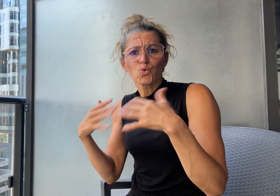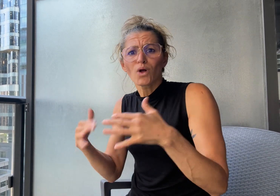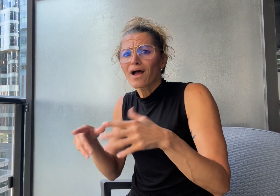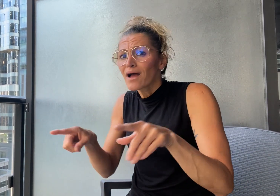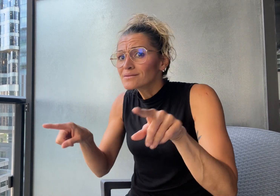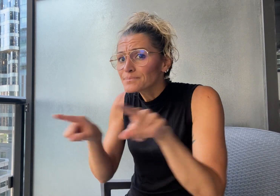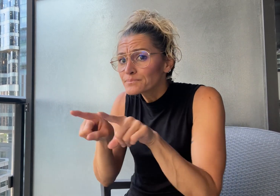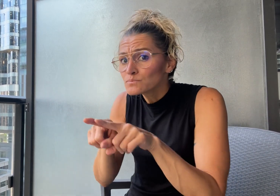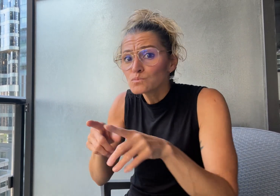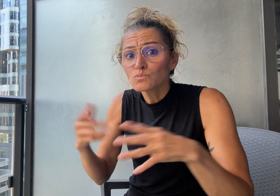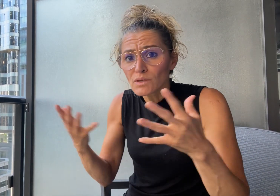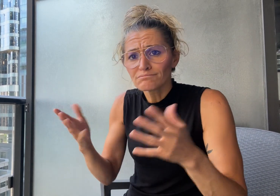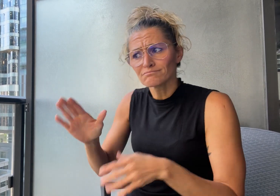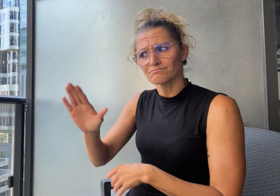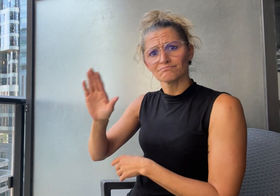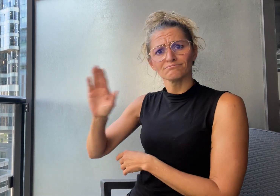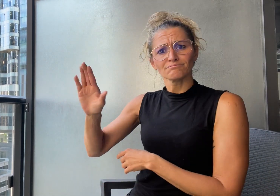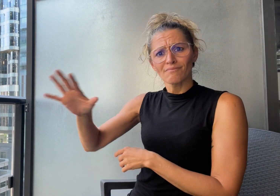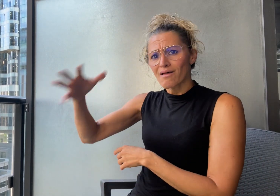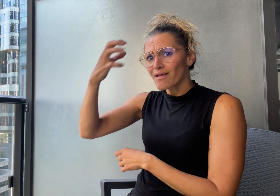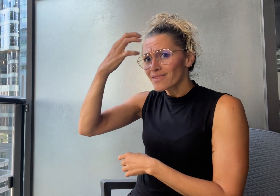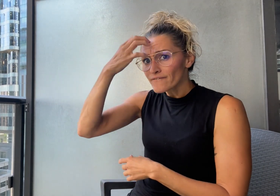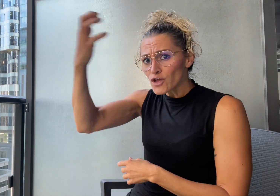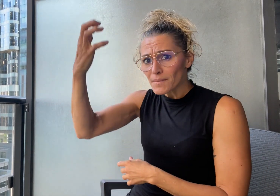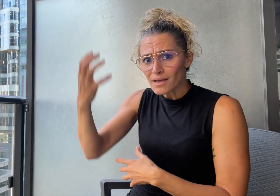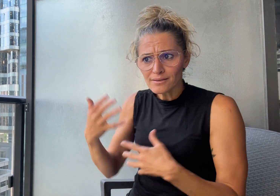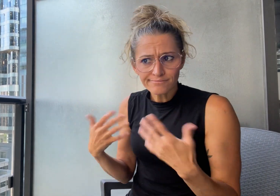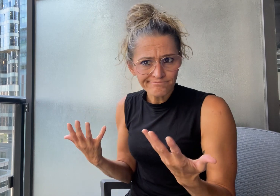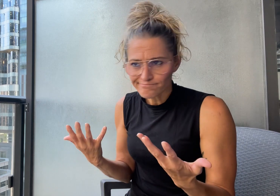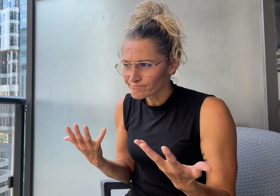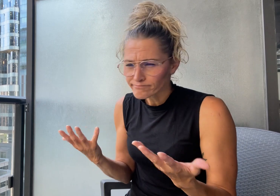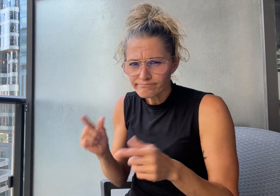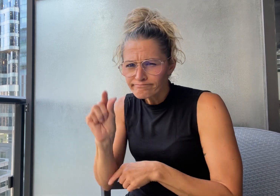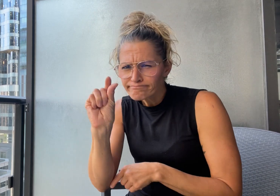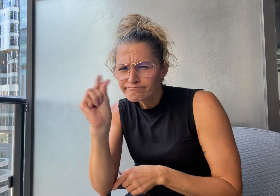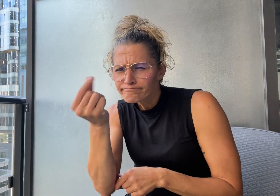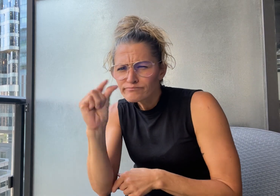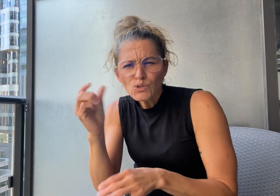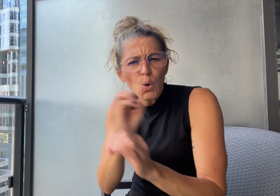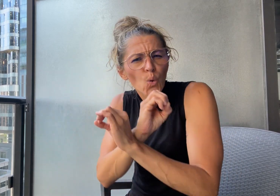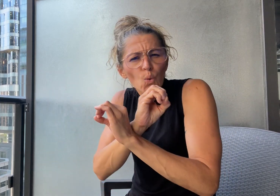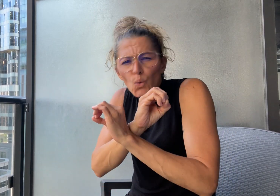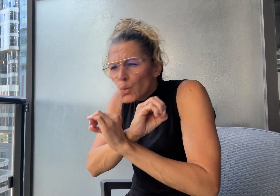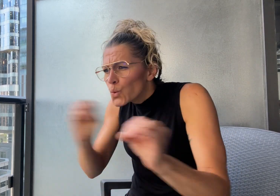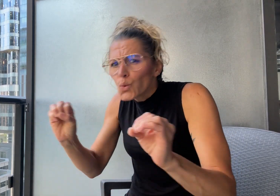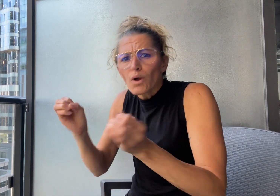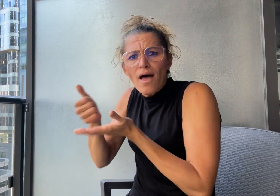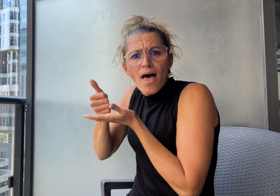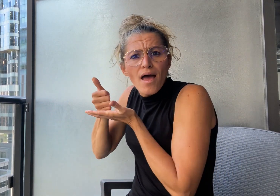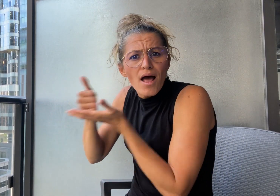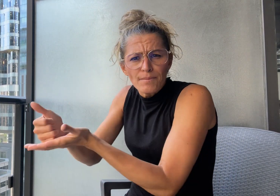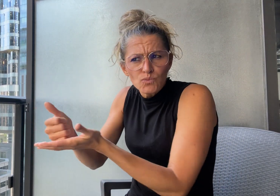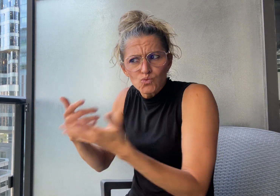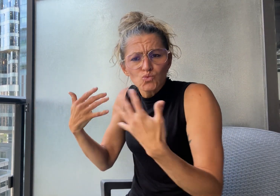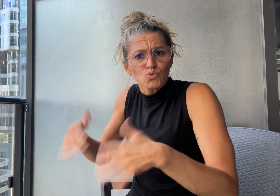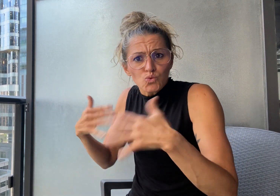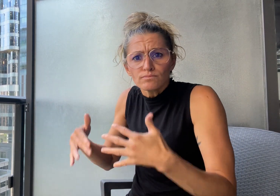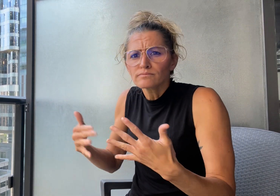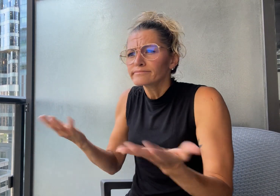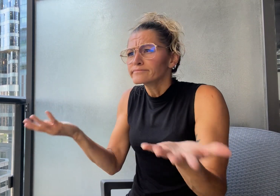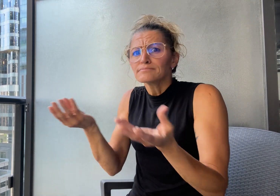no help from the government, and funding has become almost